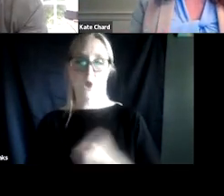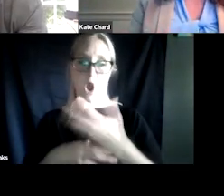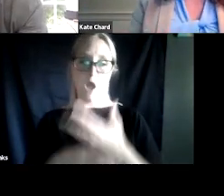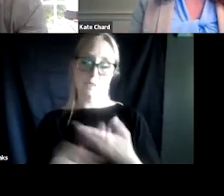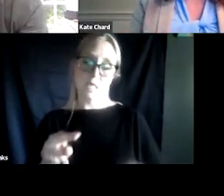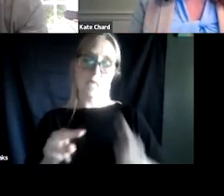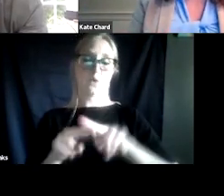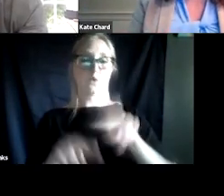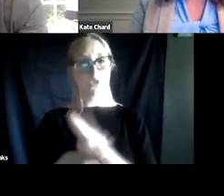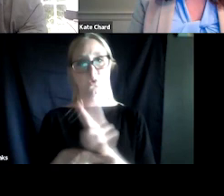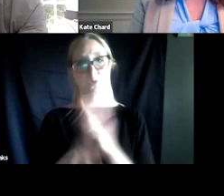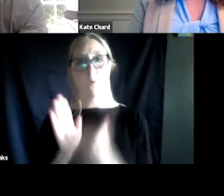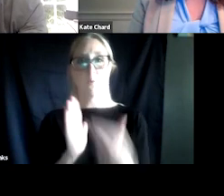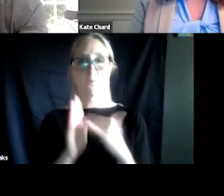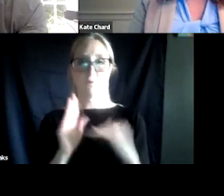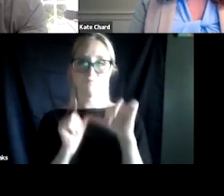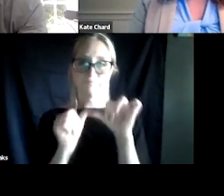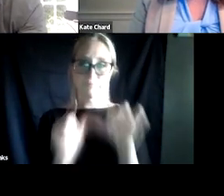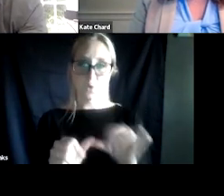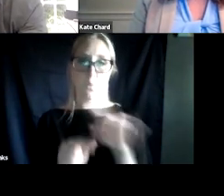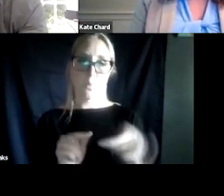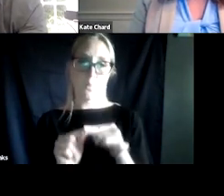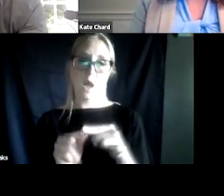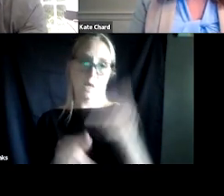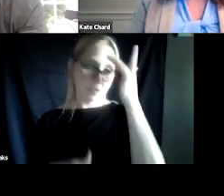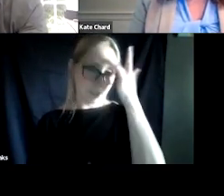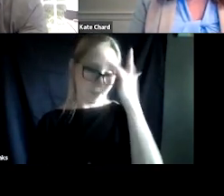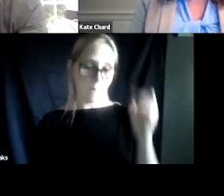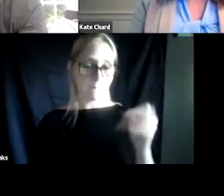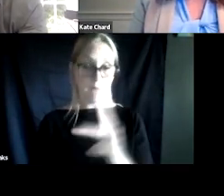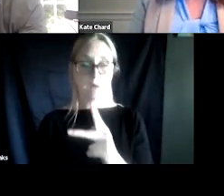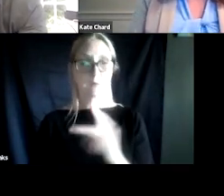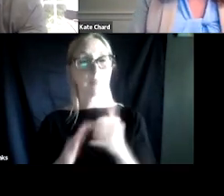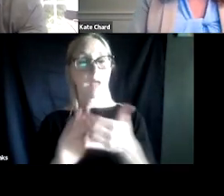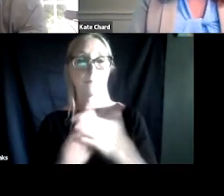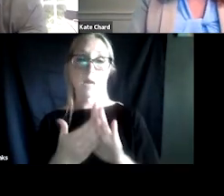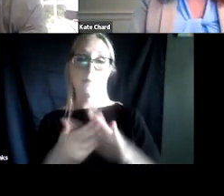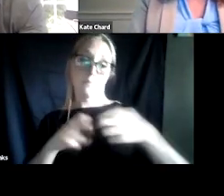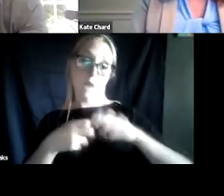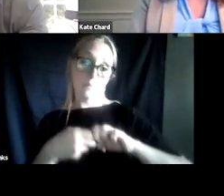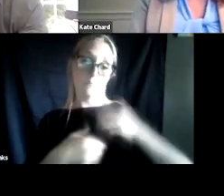using the substances when those symptoms come back. And that presents quite a problem for us over the long term.